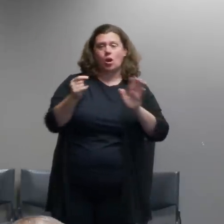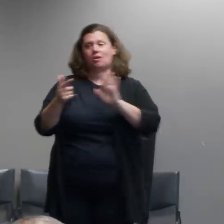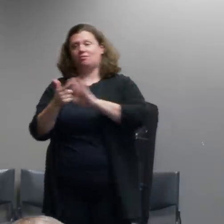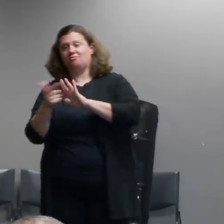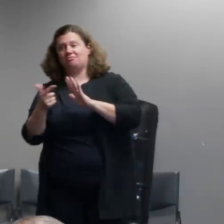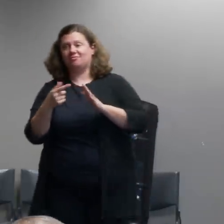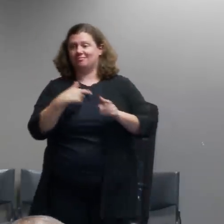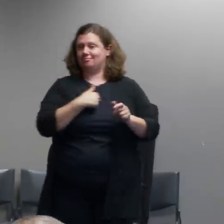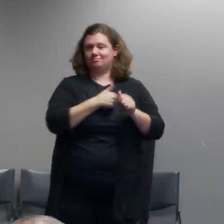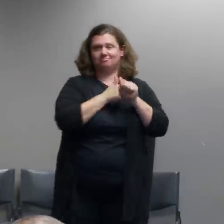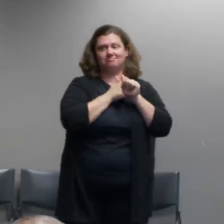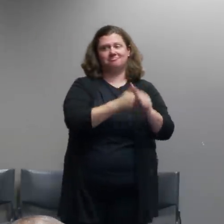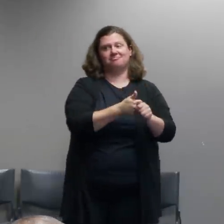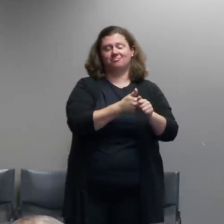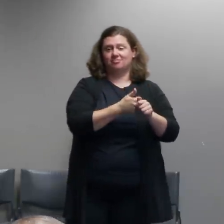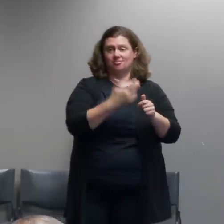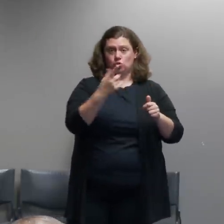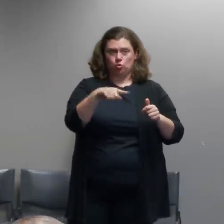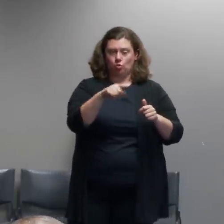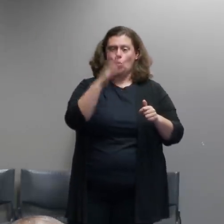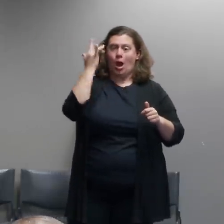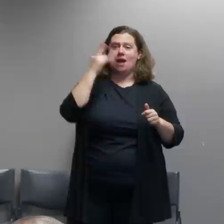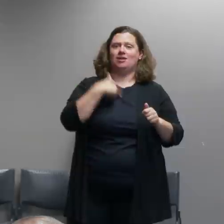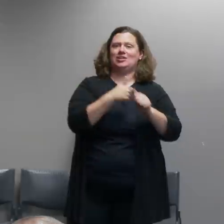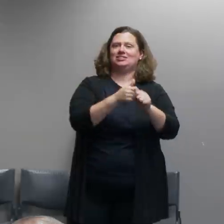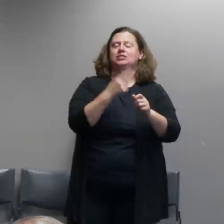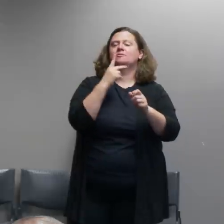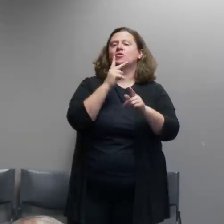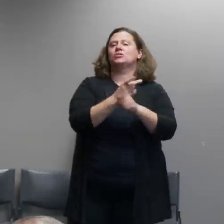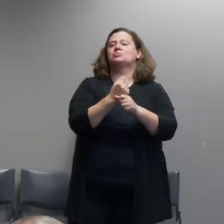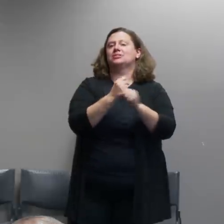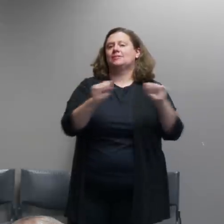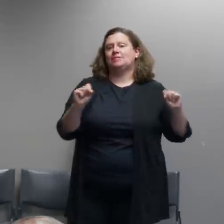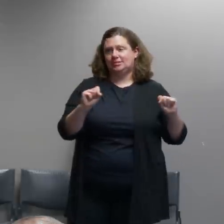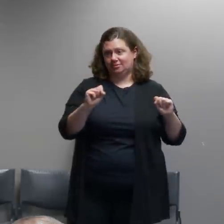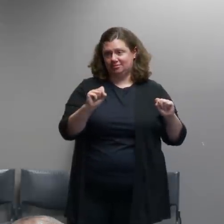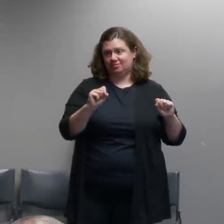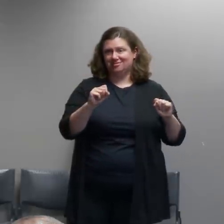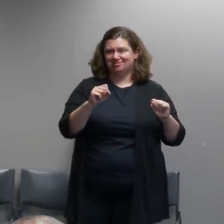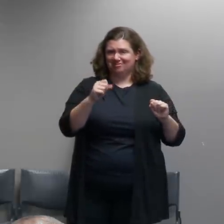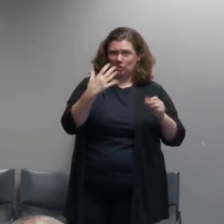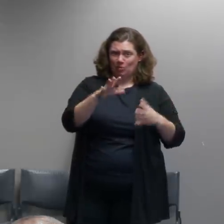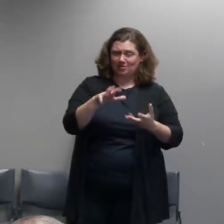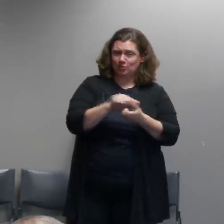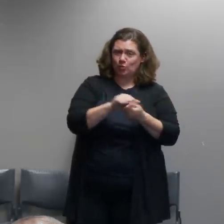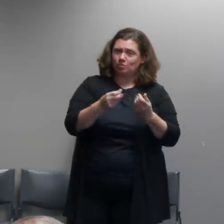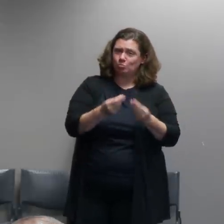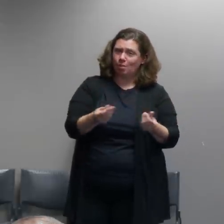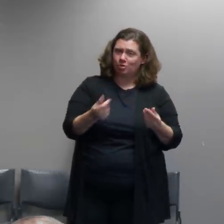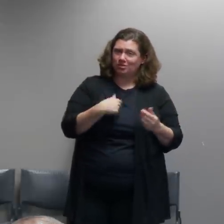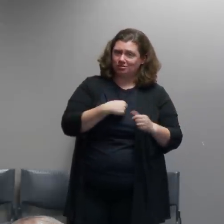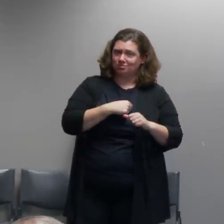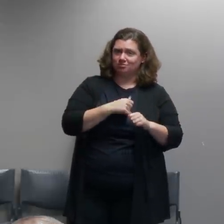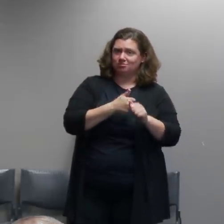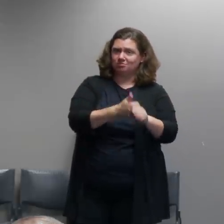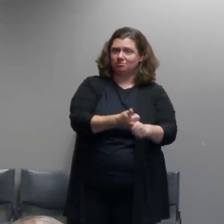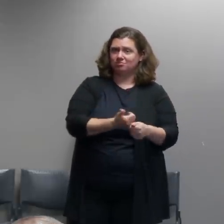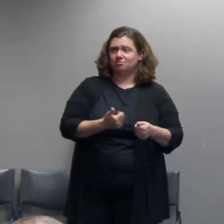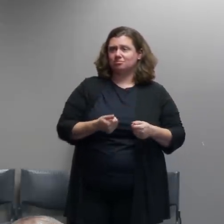and to prevent property destruction um you know i i'm not